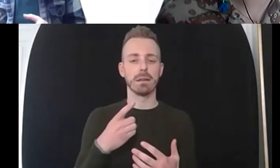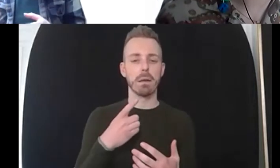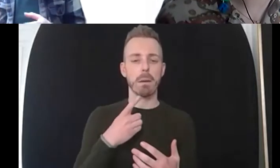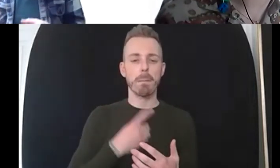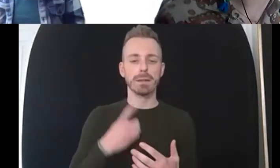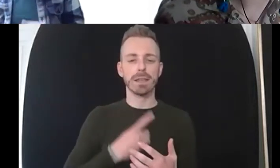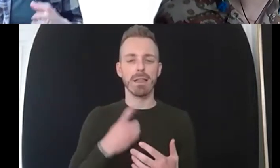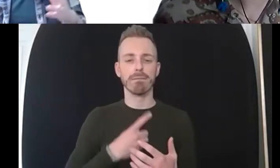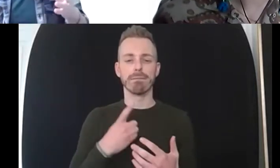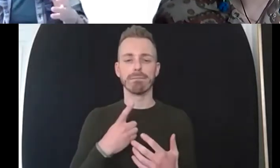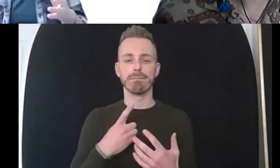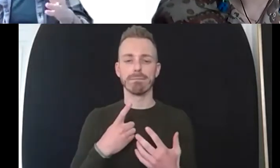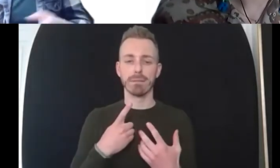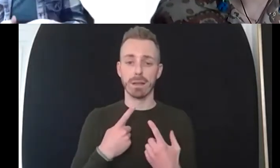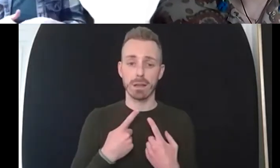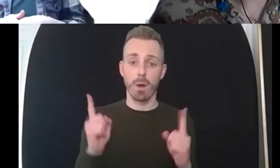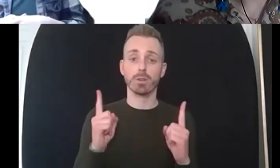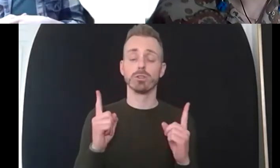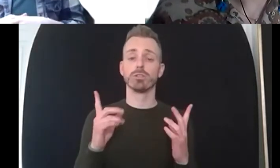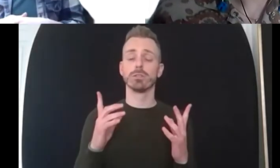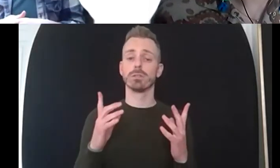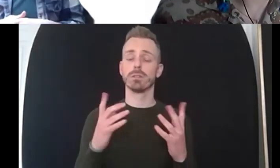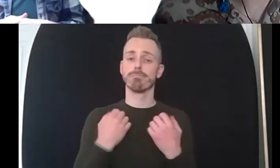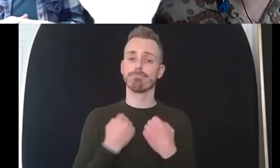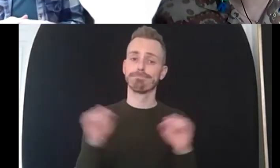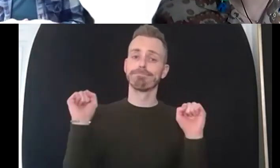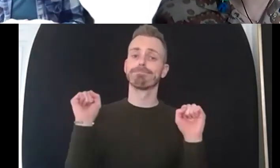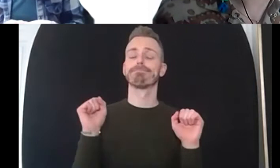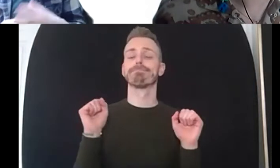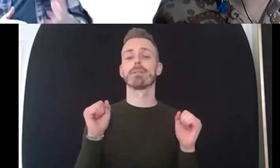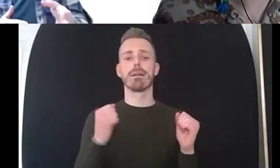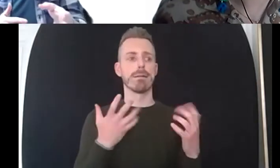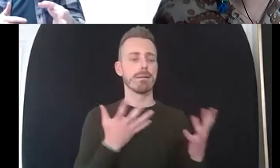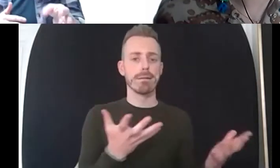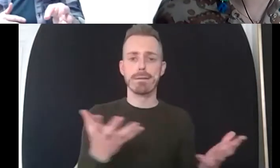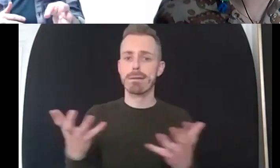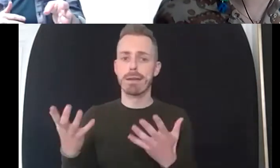conversation that i found that there was a gay pub in preston um which was the mitre tavern um if